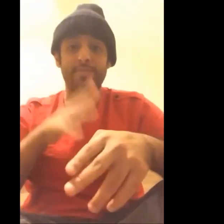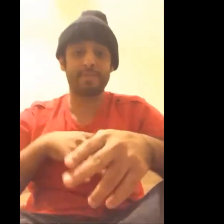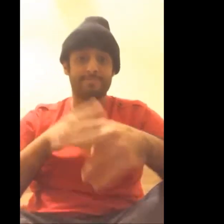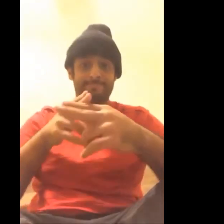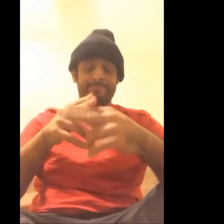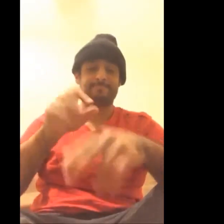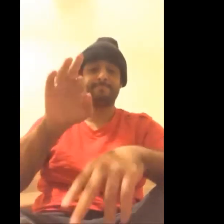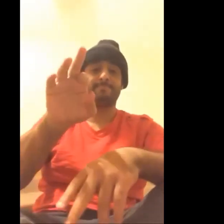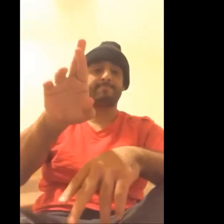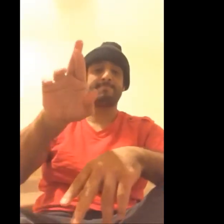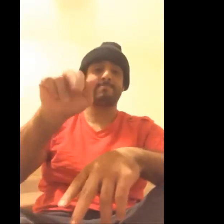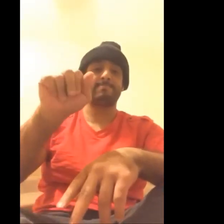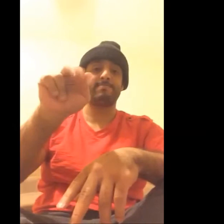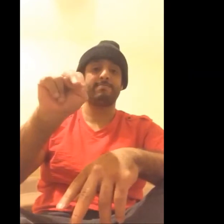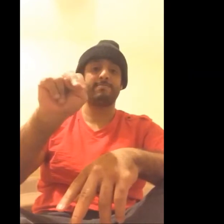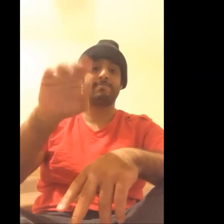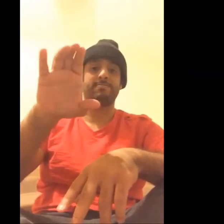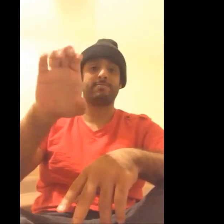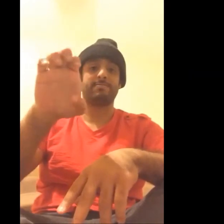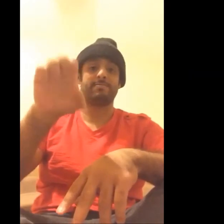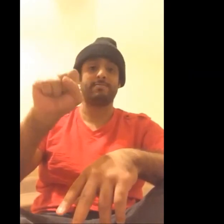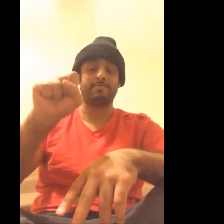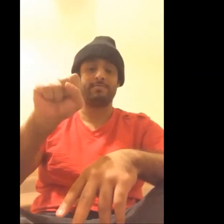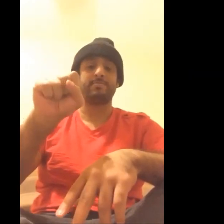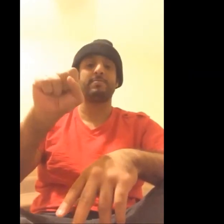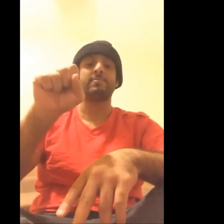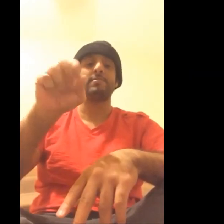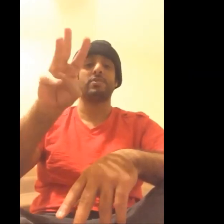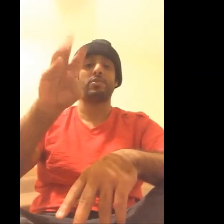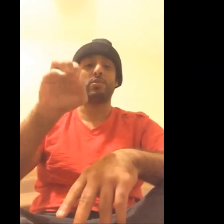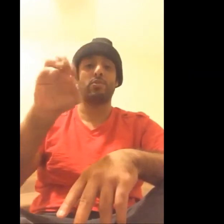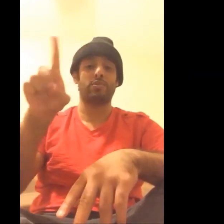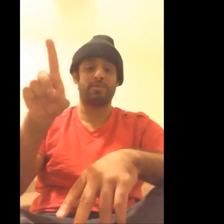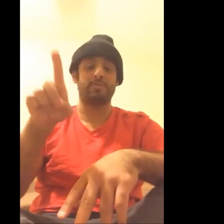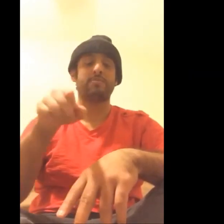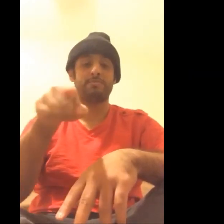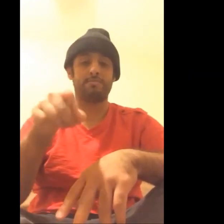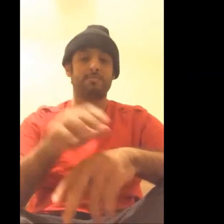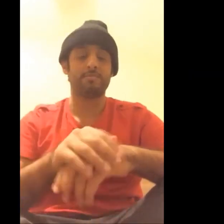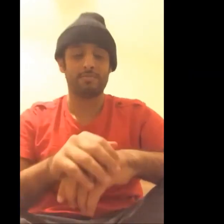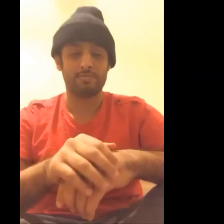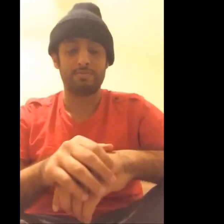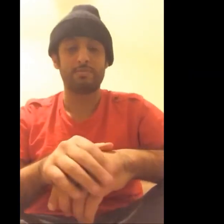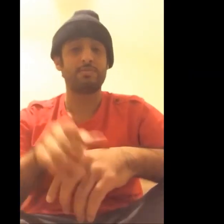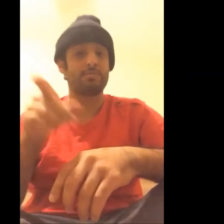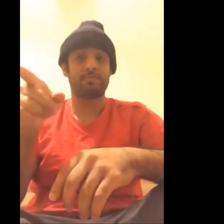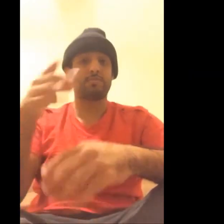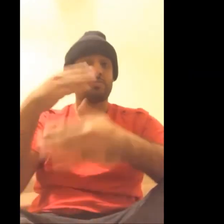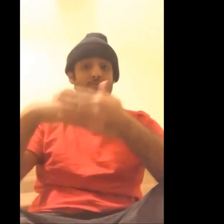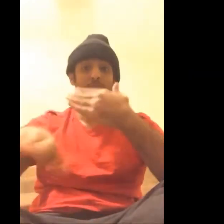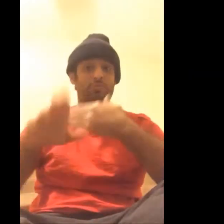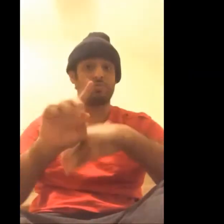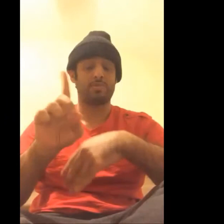Today I am going to talk to you about the Deaf dancer, Frances Woods. Frances was born